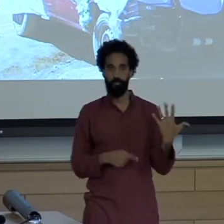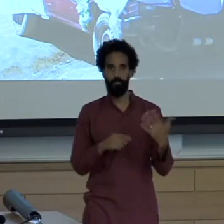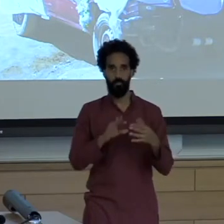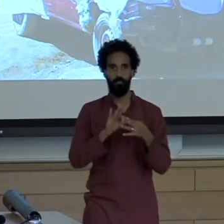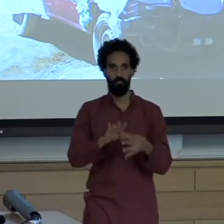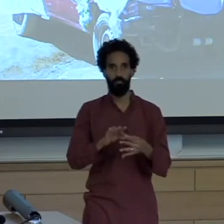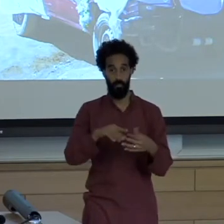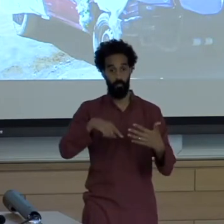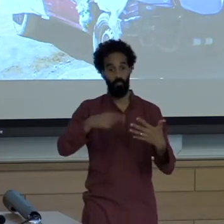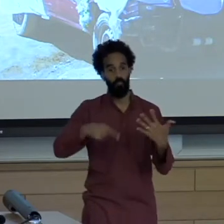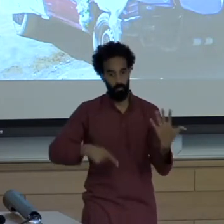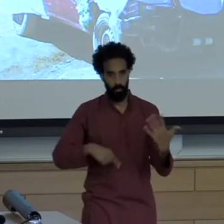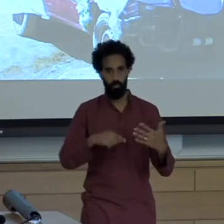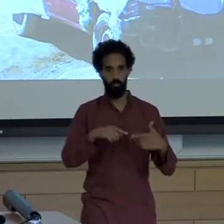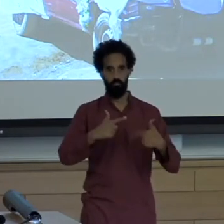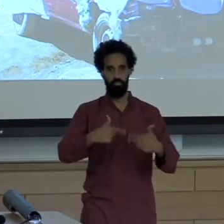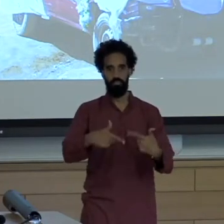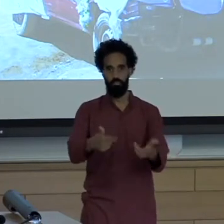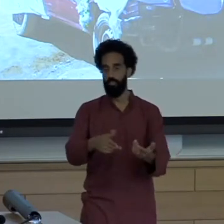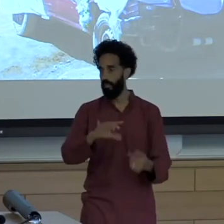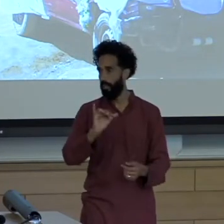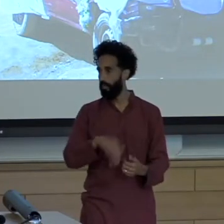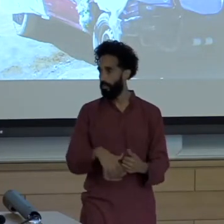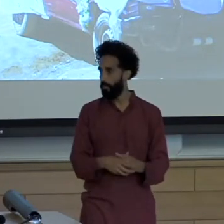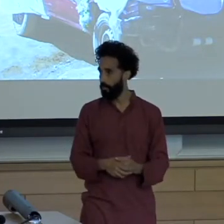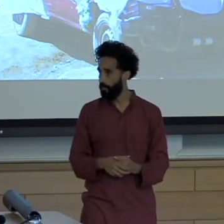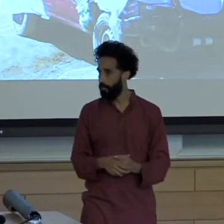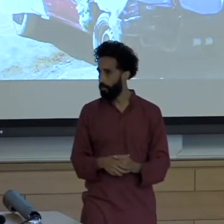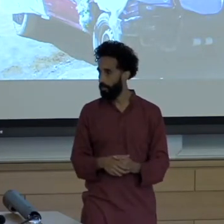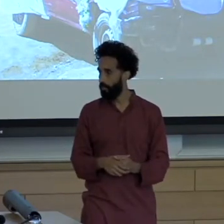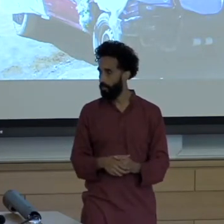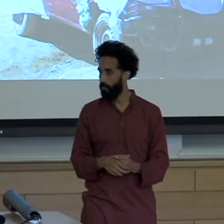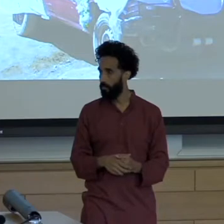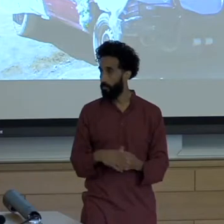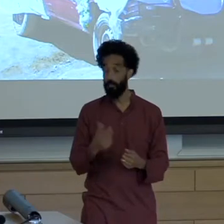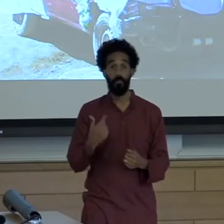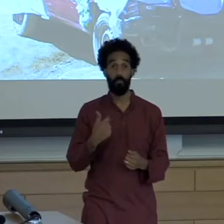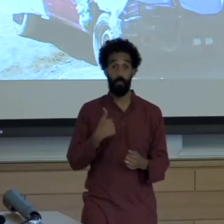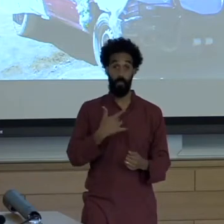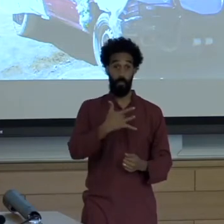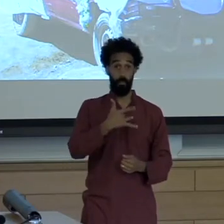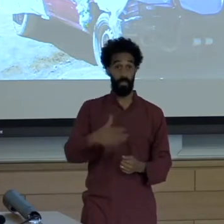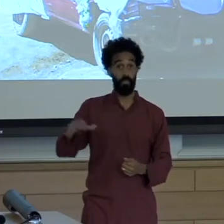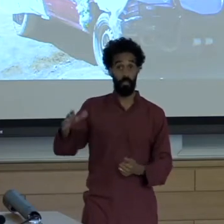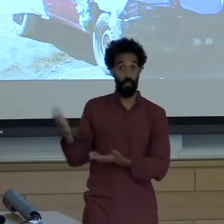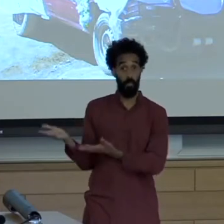As I took students, this is part of the work I do, I take students to learn how to report abroad and